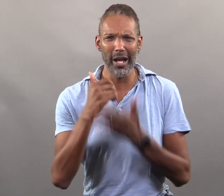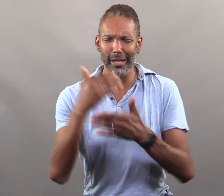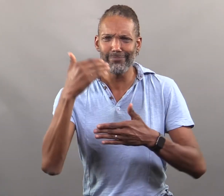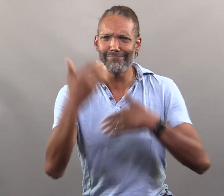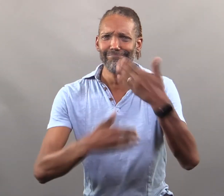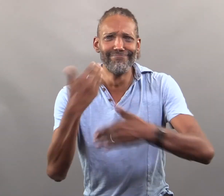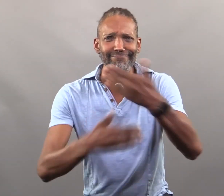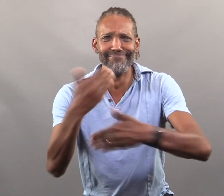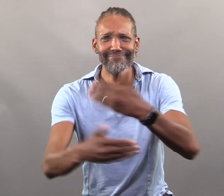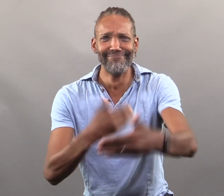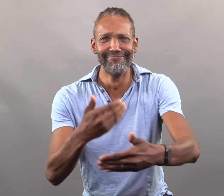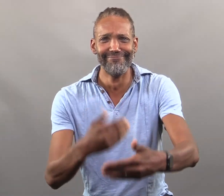and we'll get you rolling.